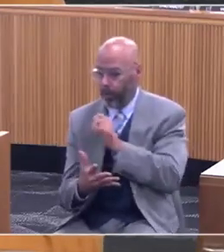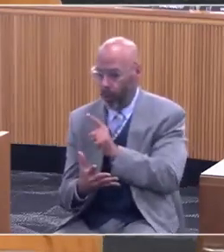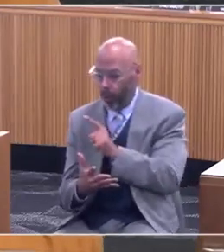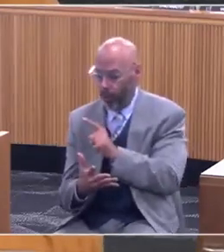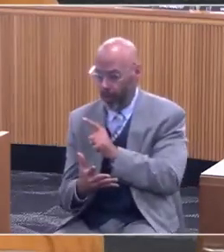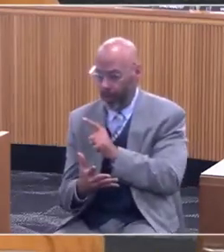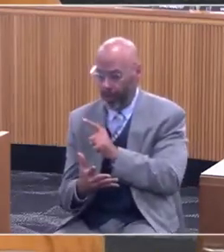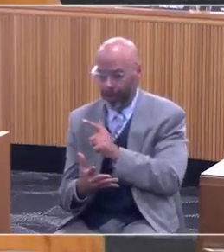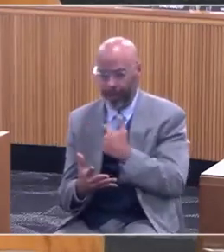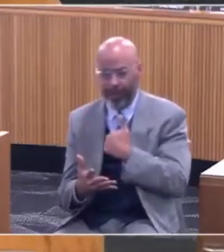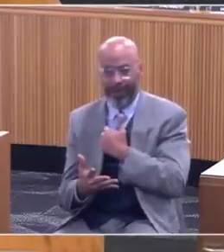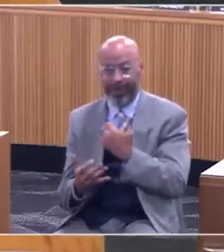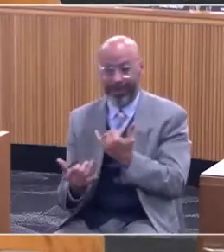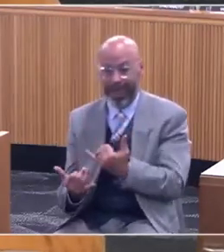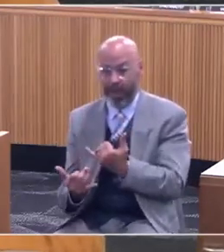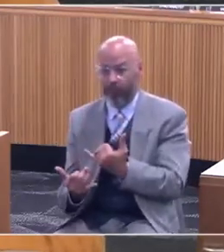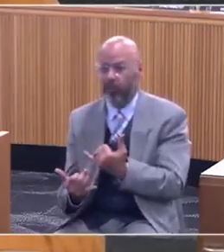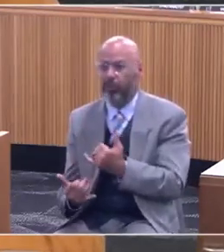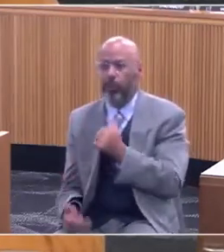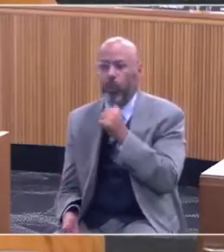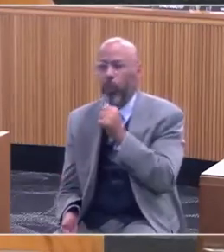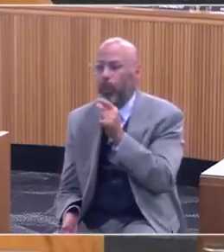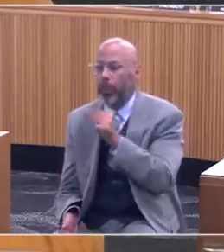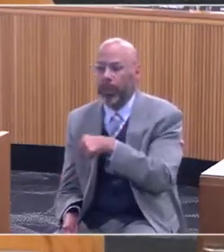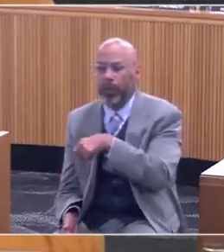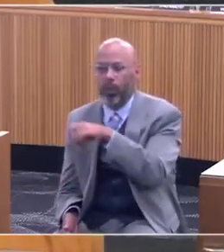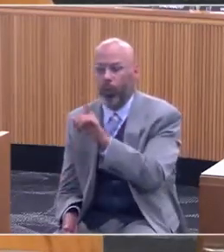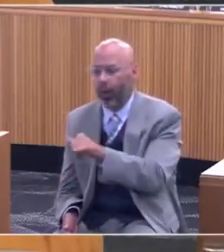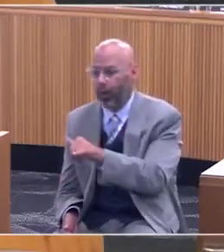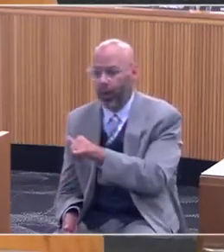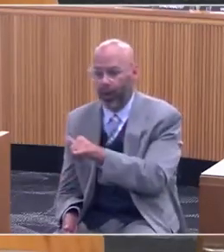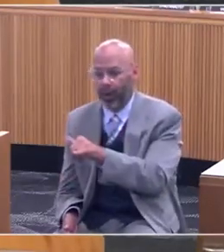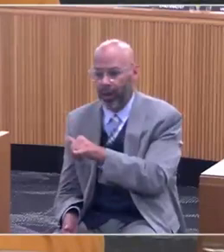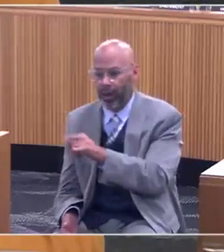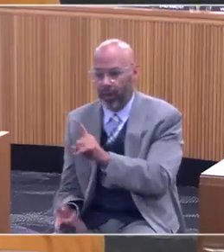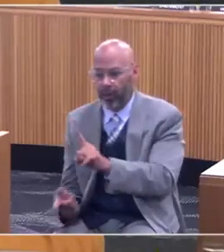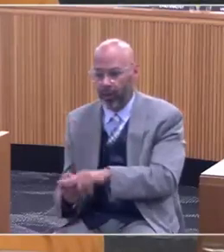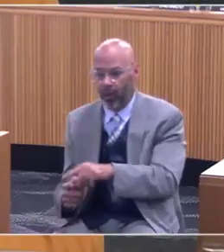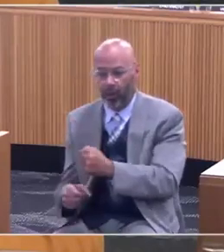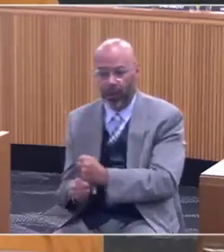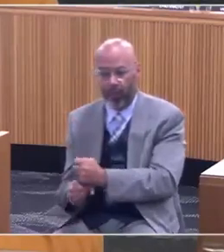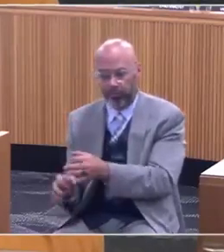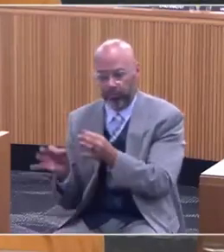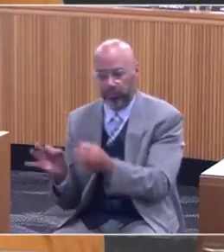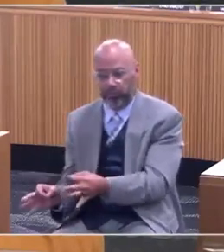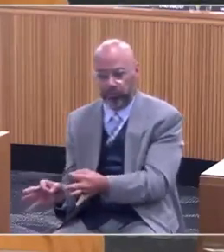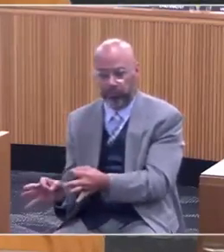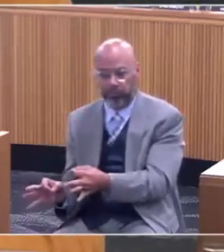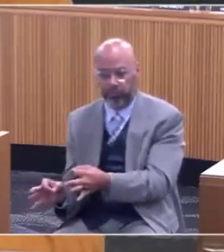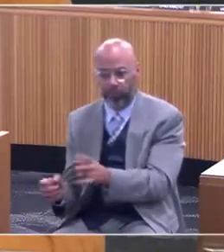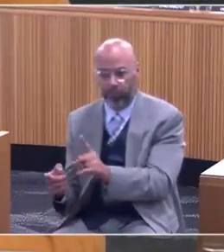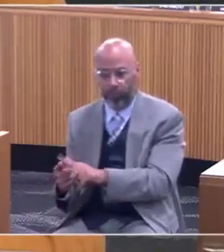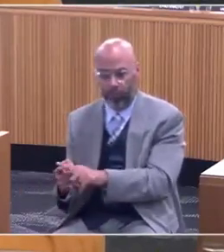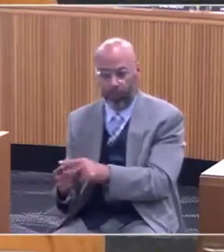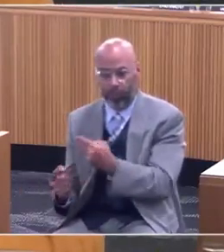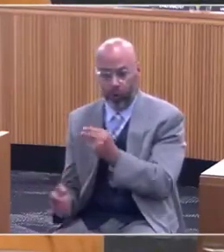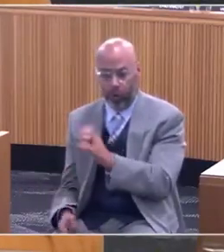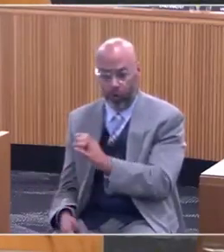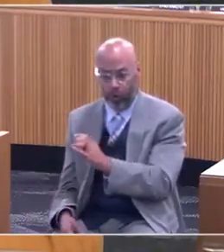We are now at a place where we don't need QALY to be able to make sound recommendations to the Health Evidence Review Commission.